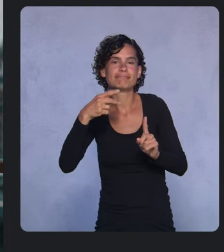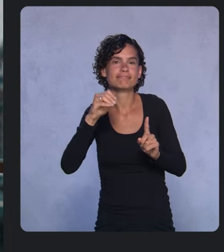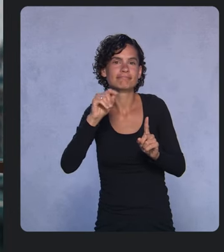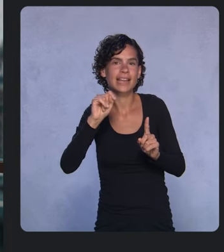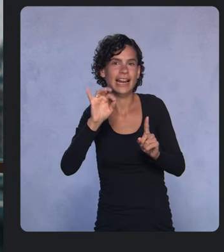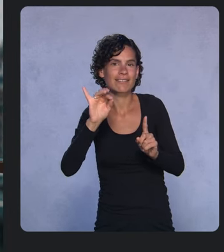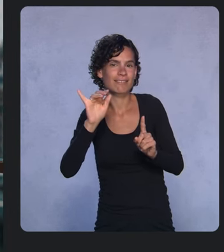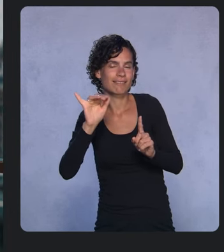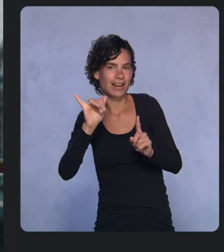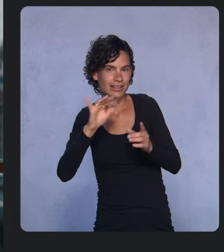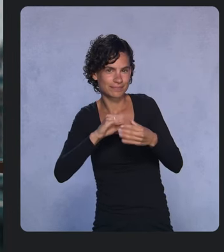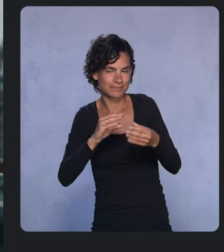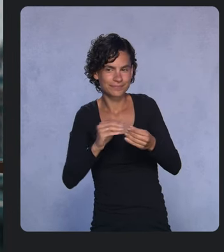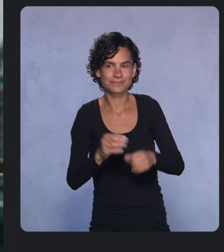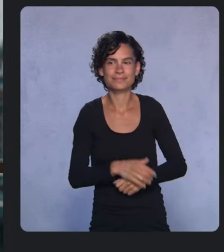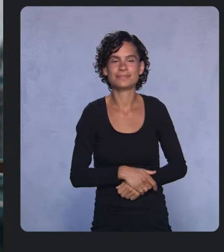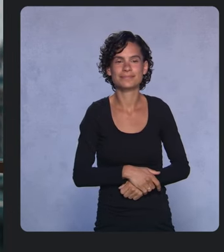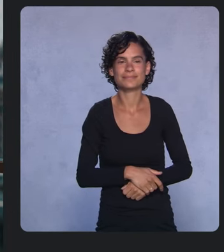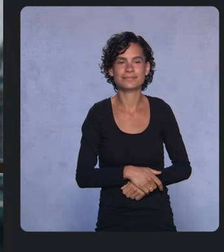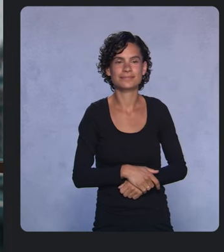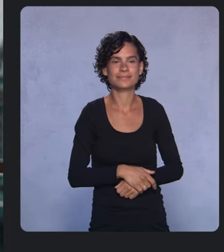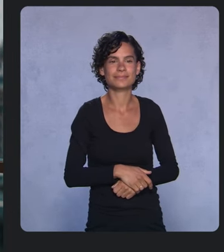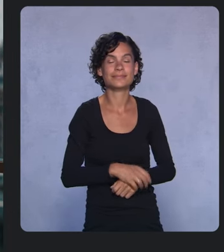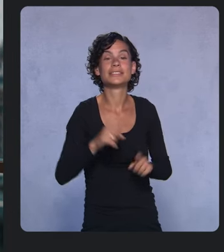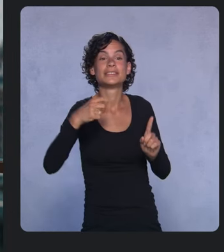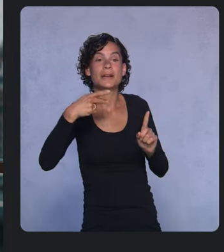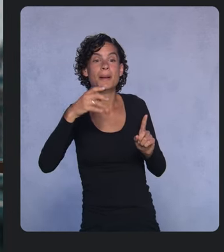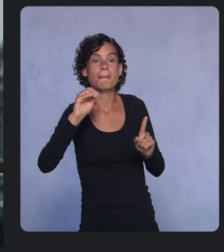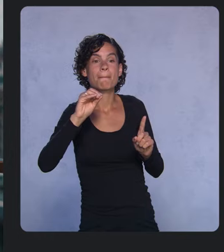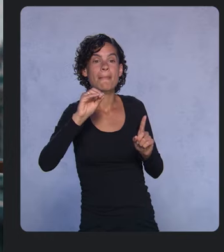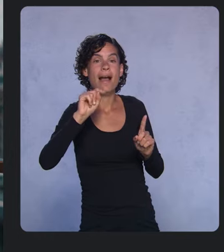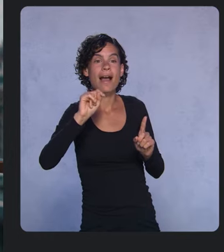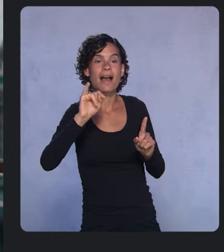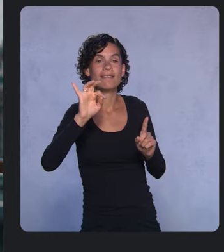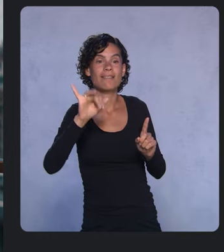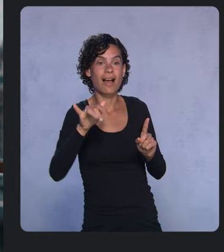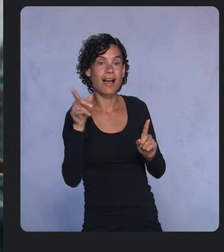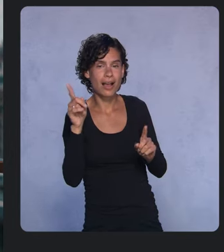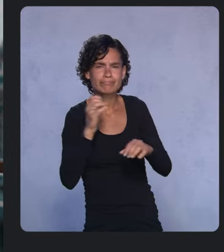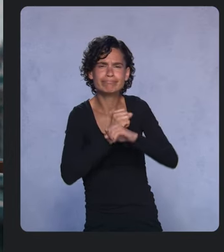The Spotify vision is to connect millions of creators with billions of fans,